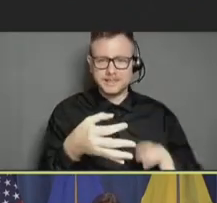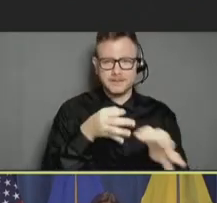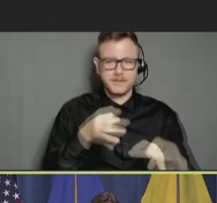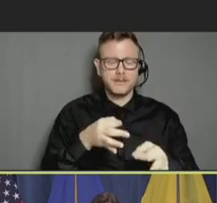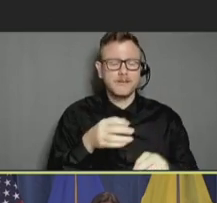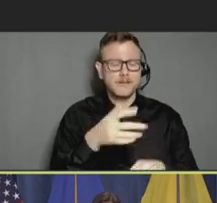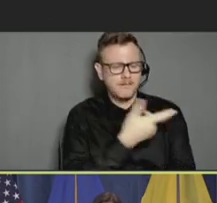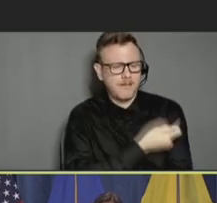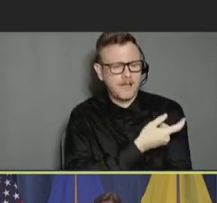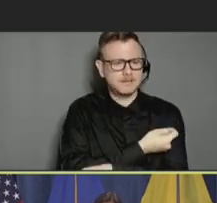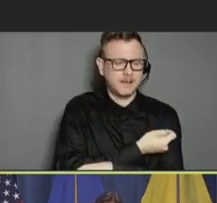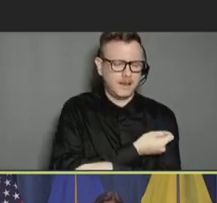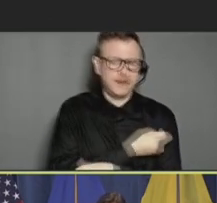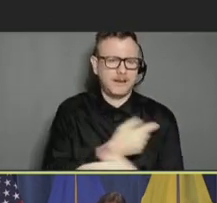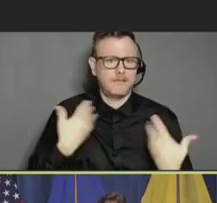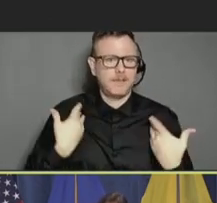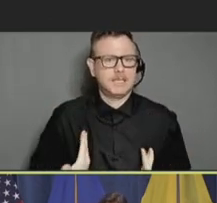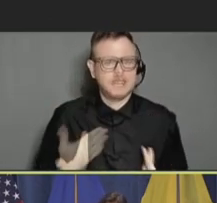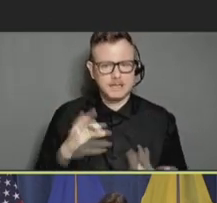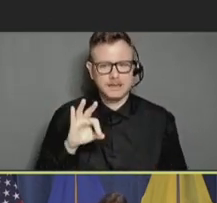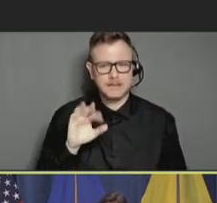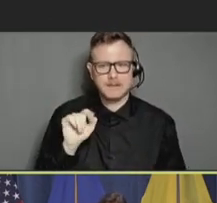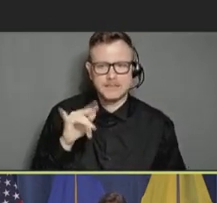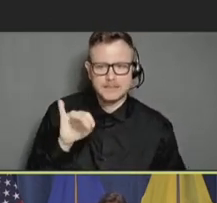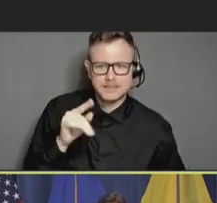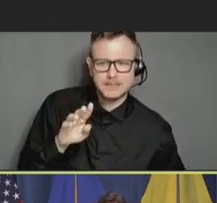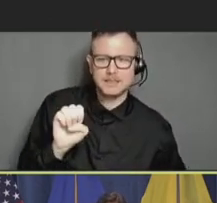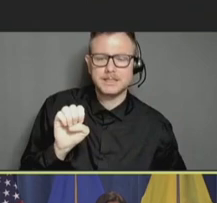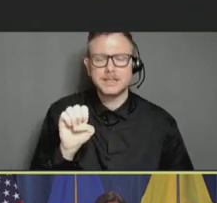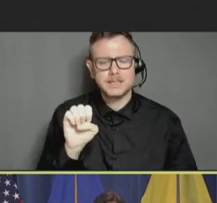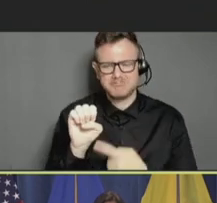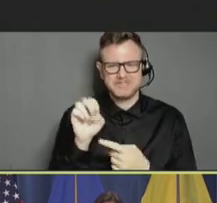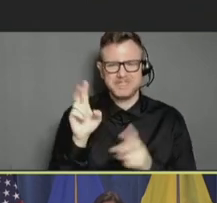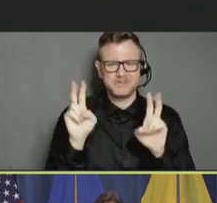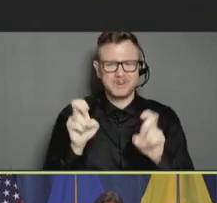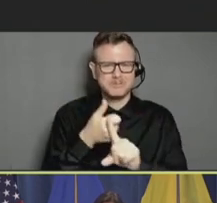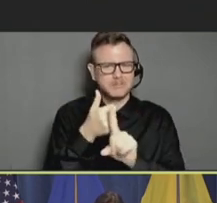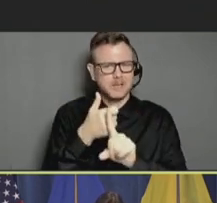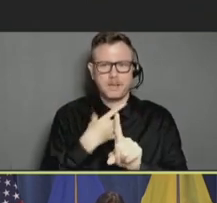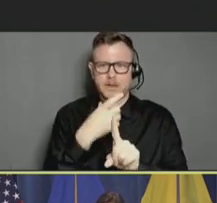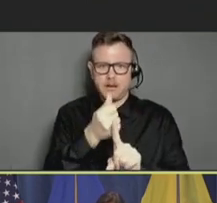This is not a subject that there's a lot written about yet. So, in a way, we're able to sort